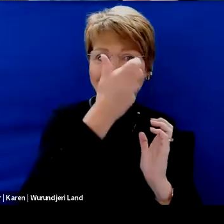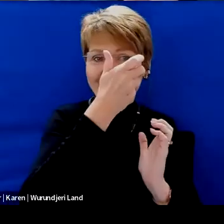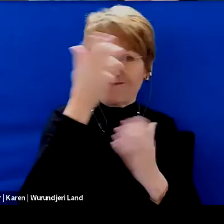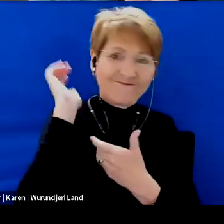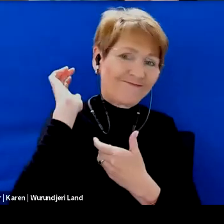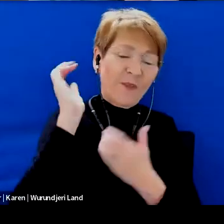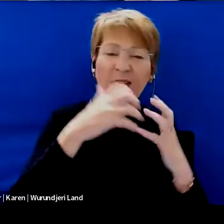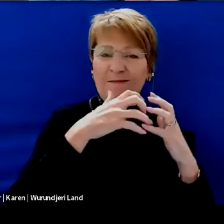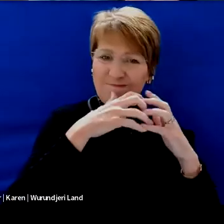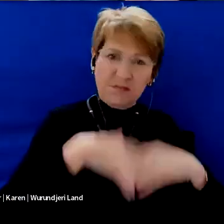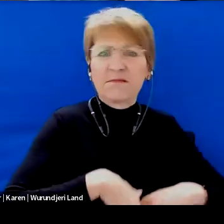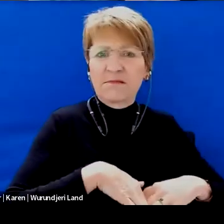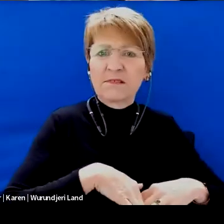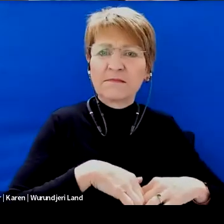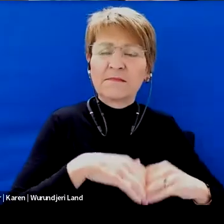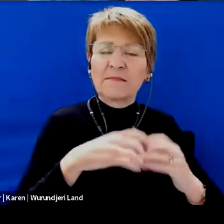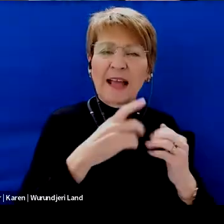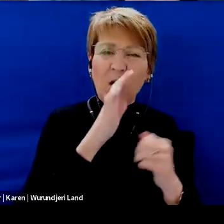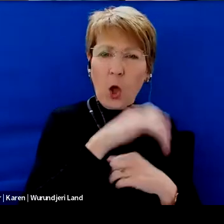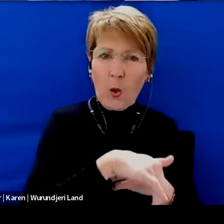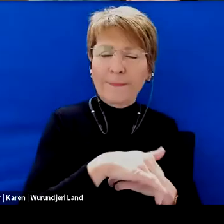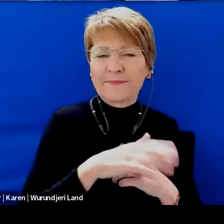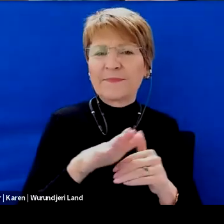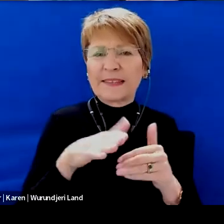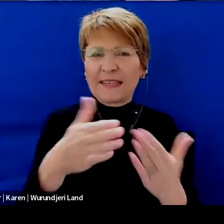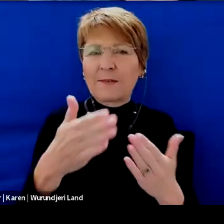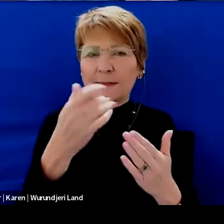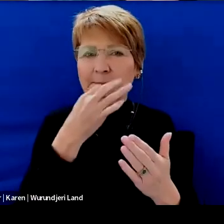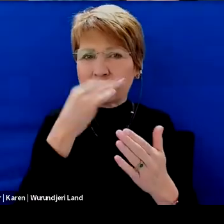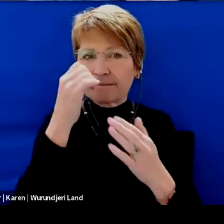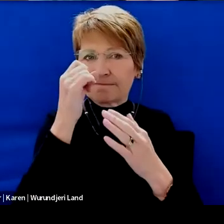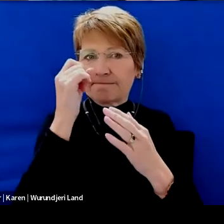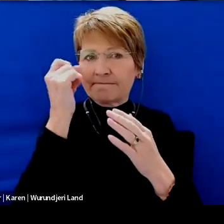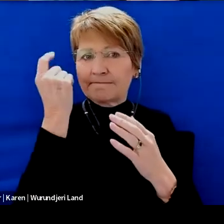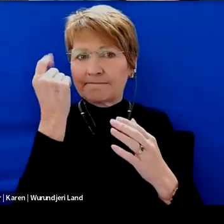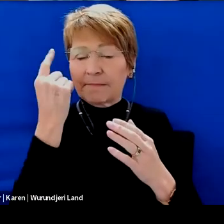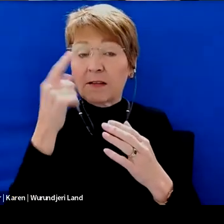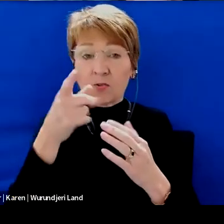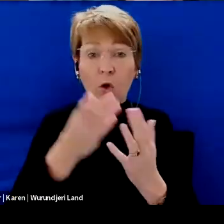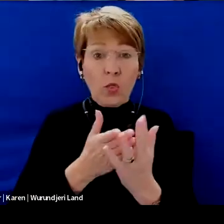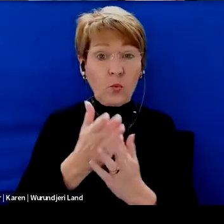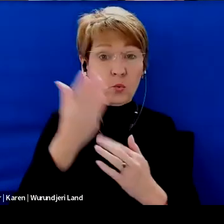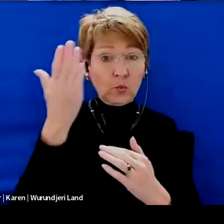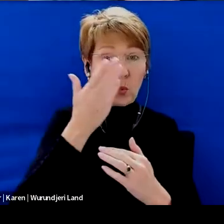we have the breakdown or whatever so just try and give a bit of context for that that was me throughout my whole schooling period.